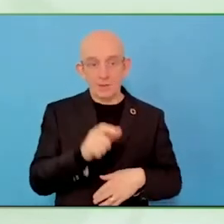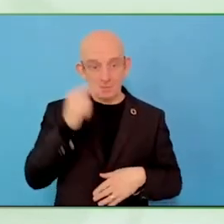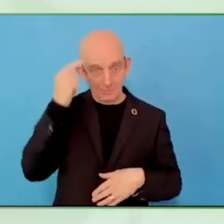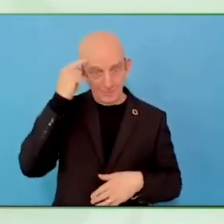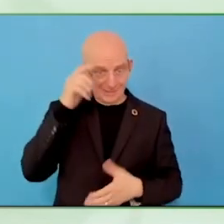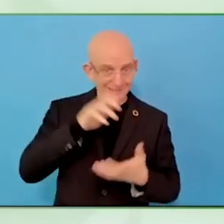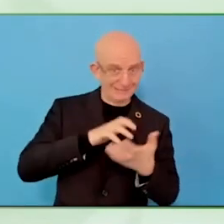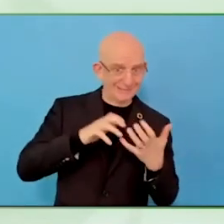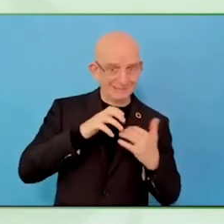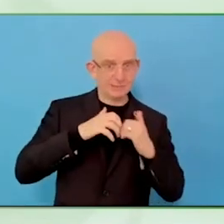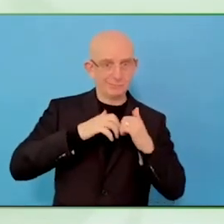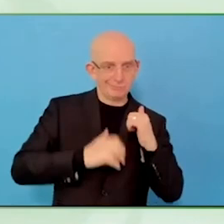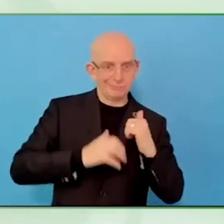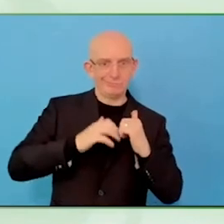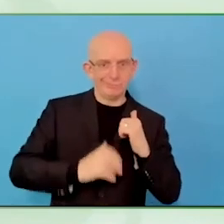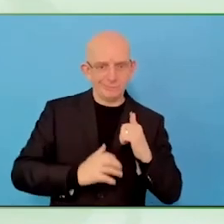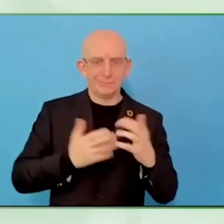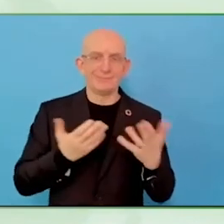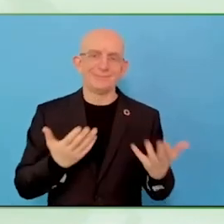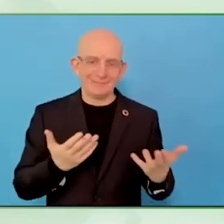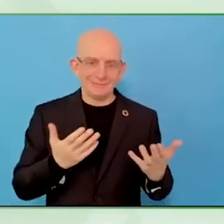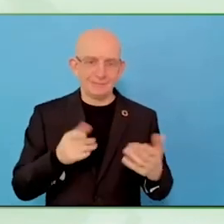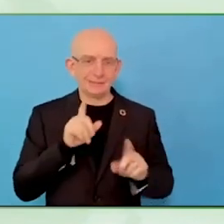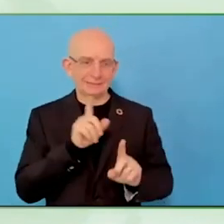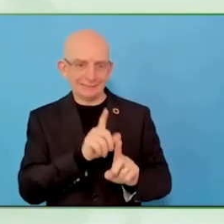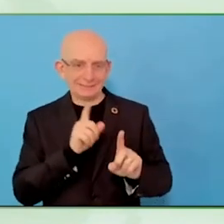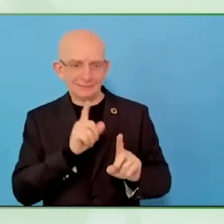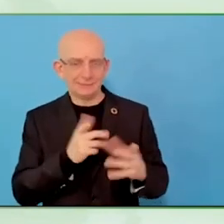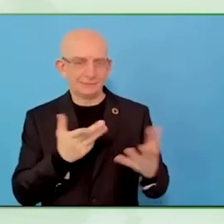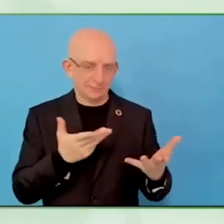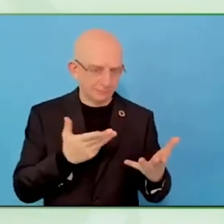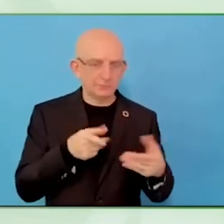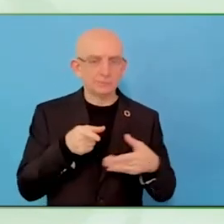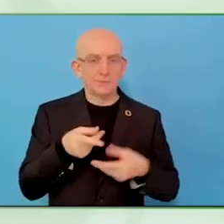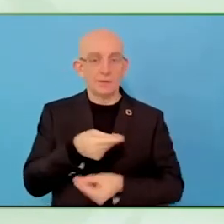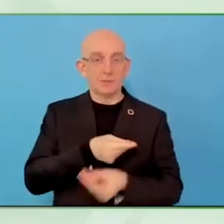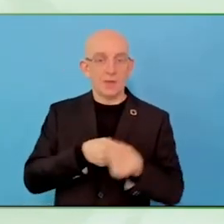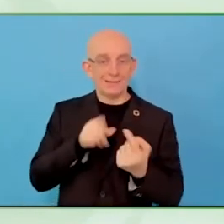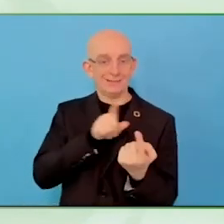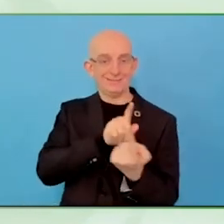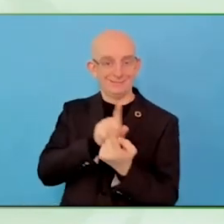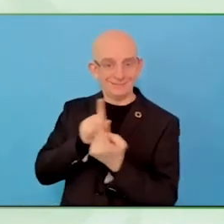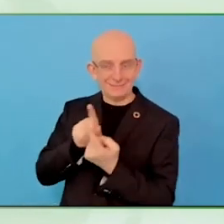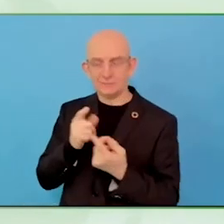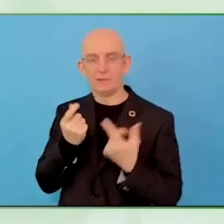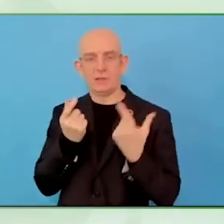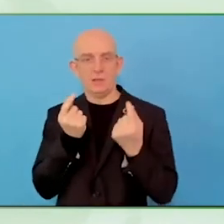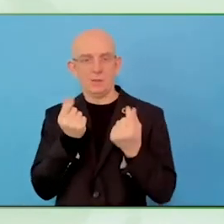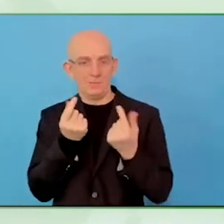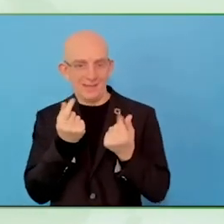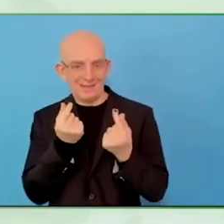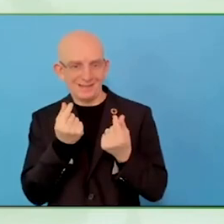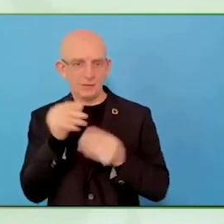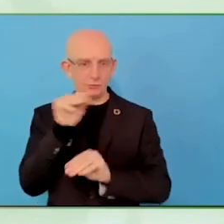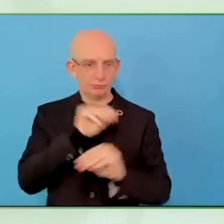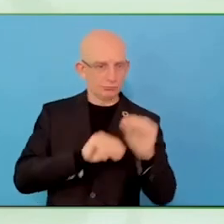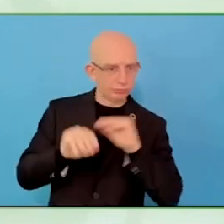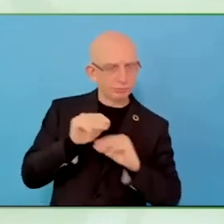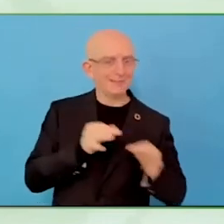We do have successes. We have more than 500 people in our program for now. It is an impact.